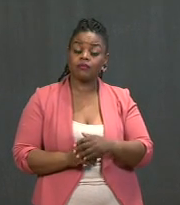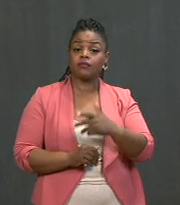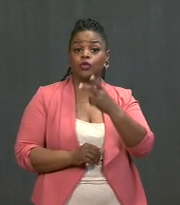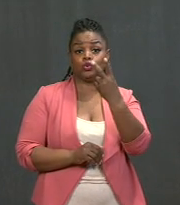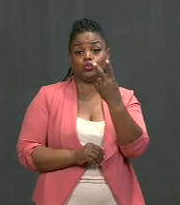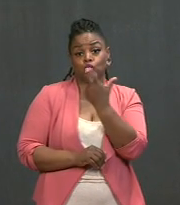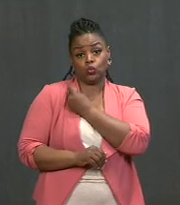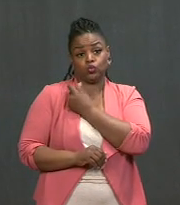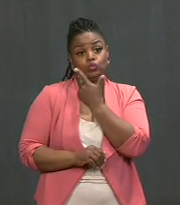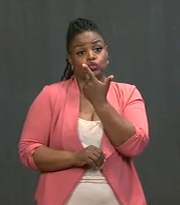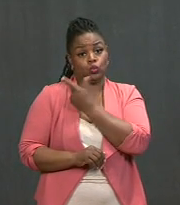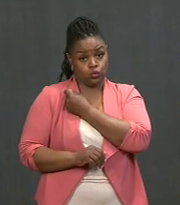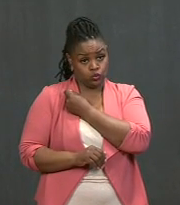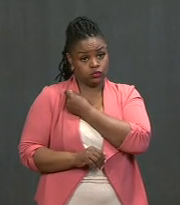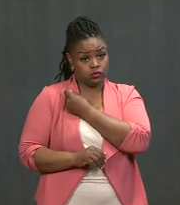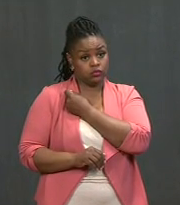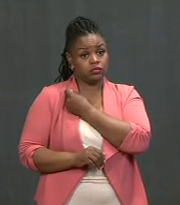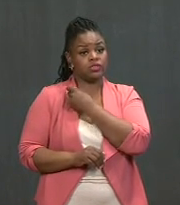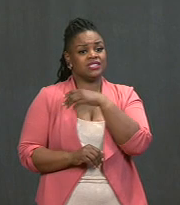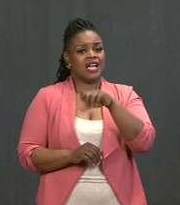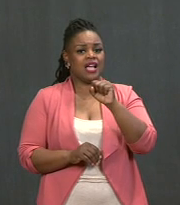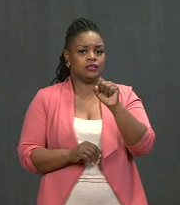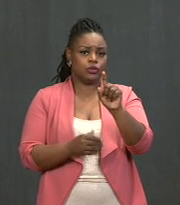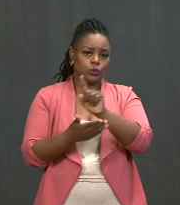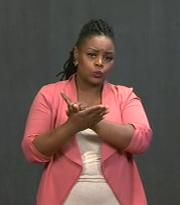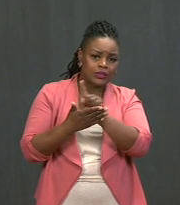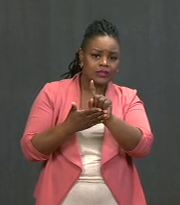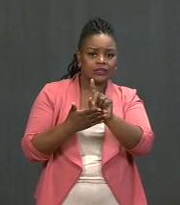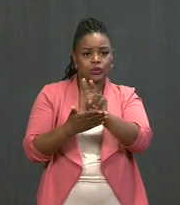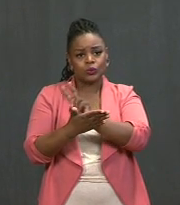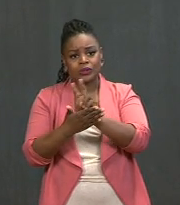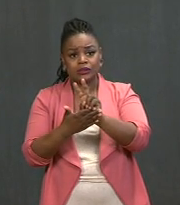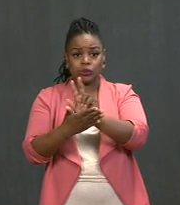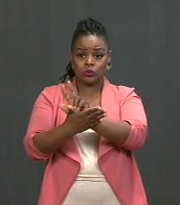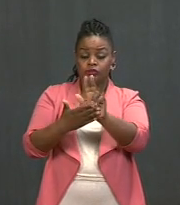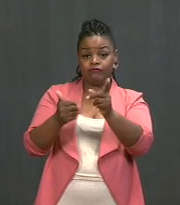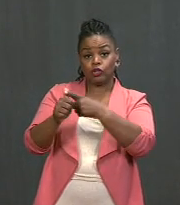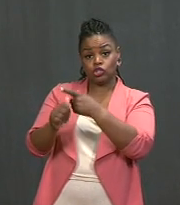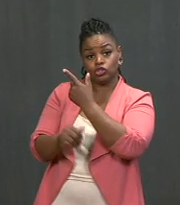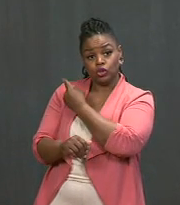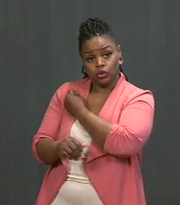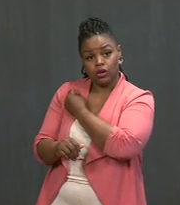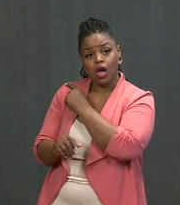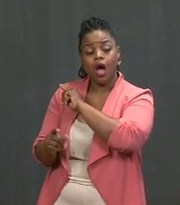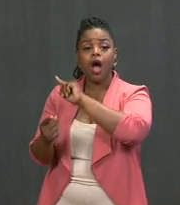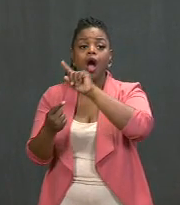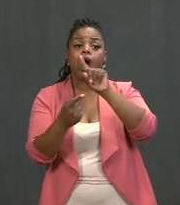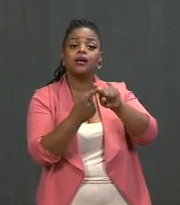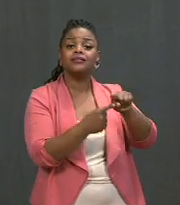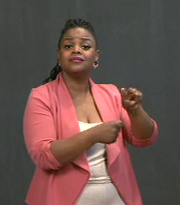it takes weeks from the time you get your first one until you are able to get your second shot,